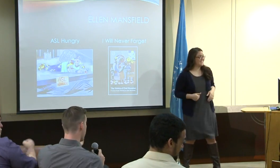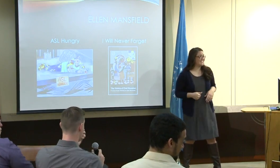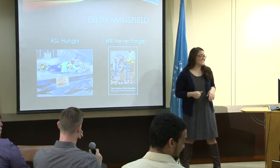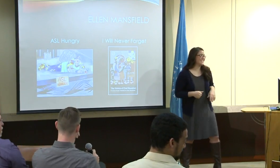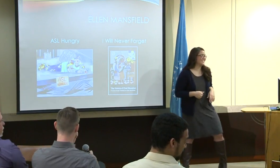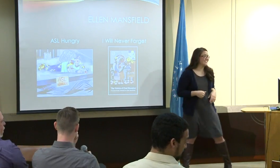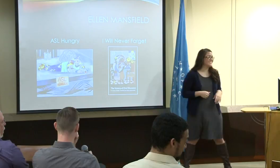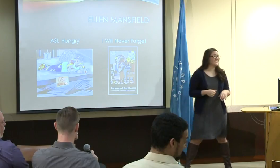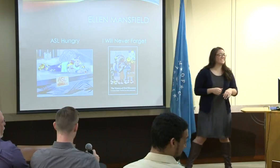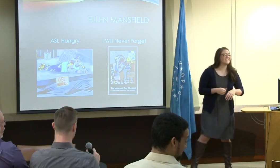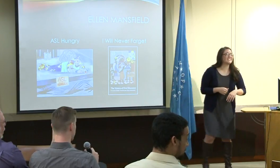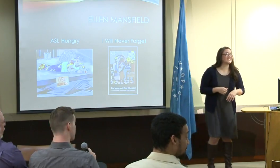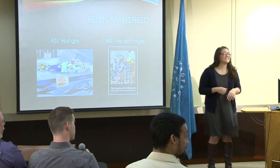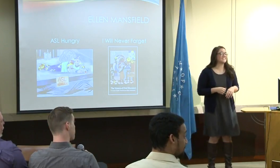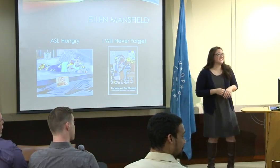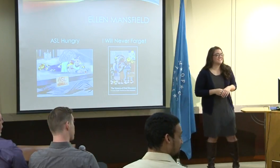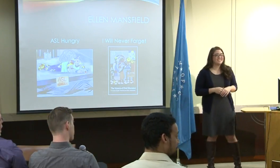Yeah, please.